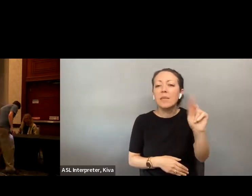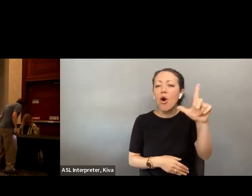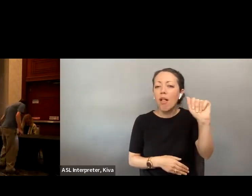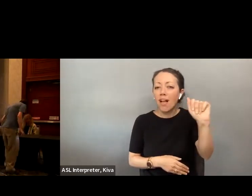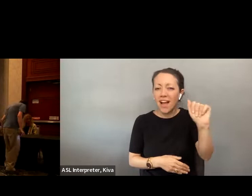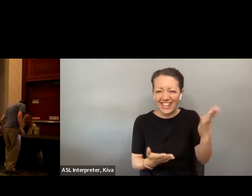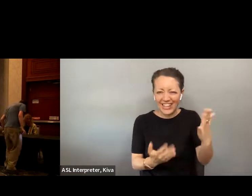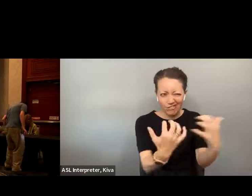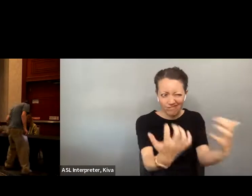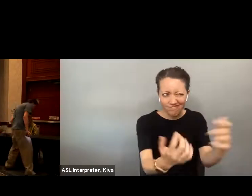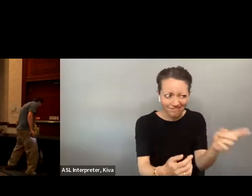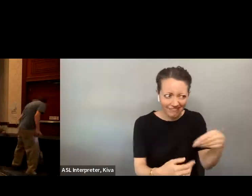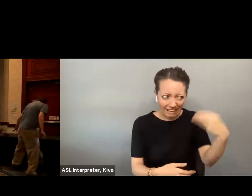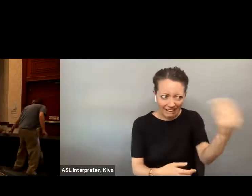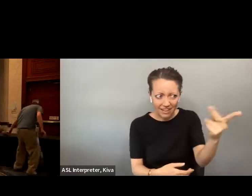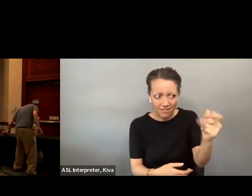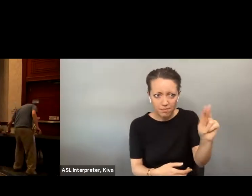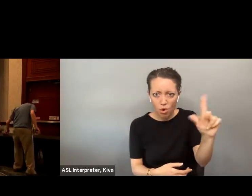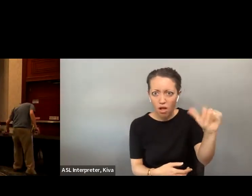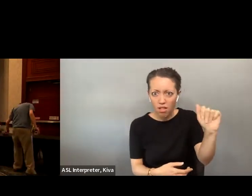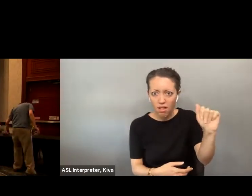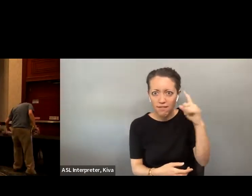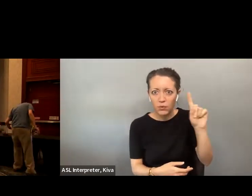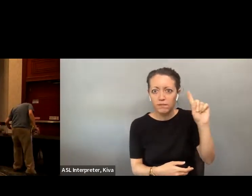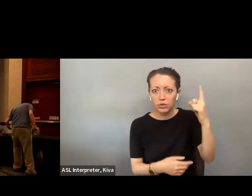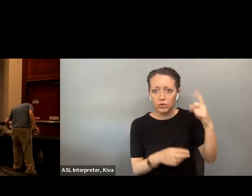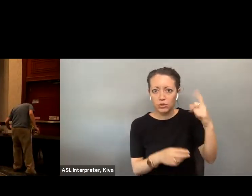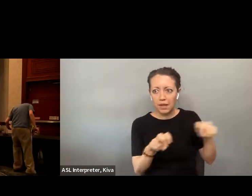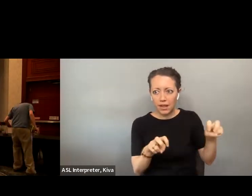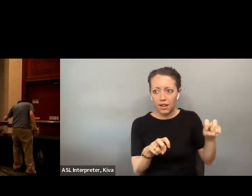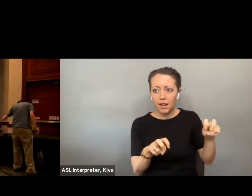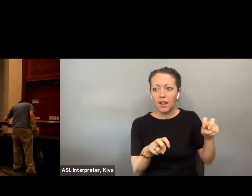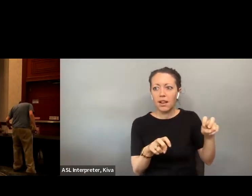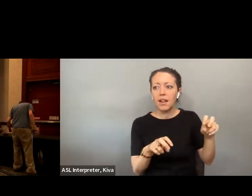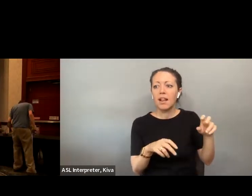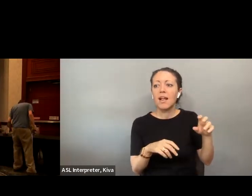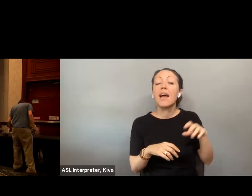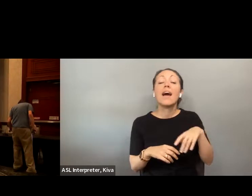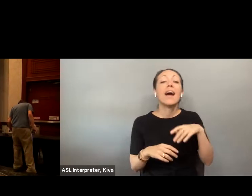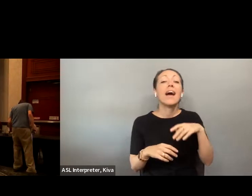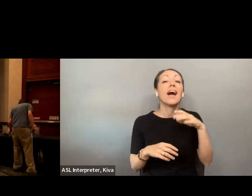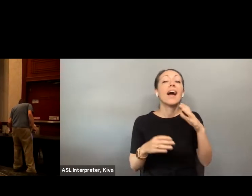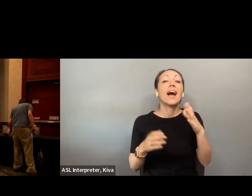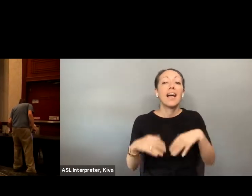on your table. Please write down your question and hand them to Paula. Is Paula here inside? Is Paula here inside? Alright, thank you. During the first panel, and then All right, thank you. During the first panel and then